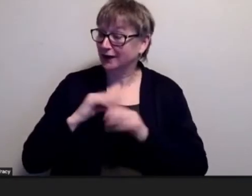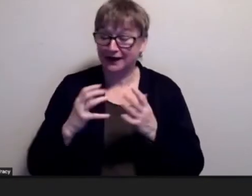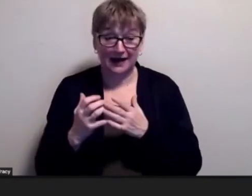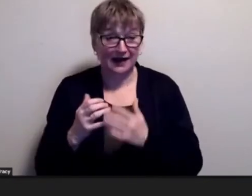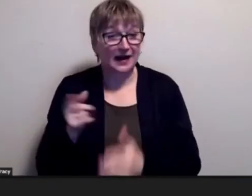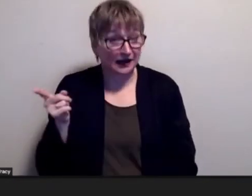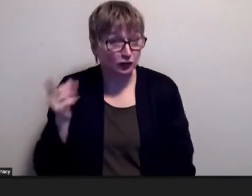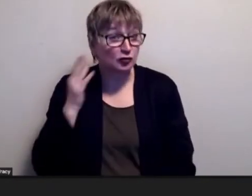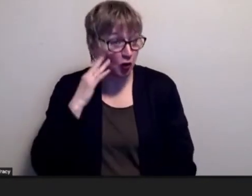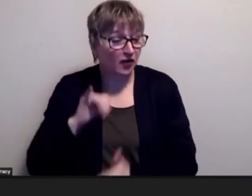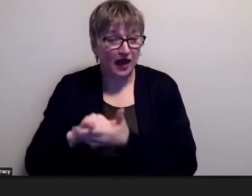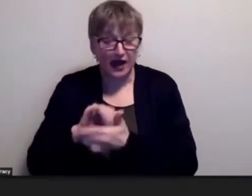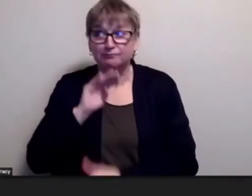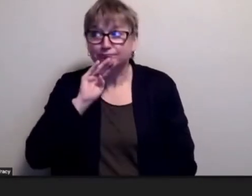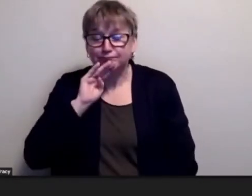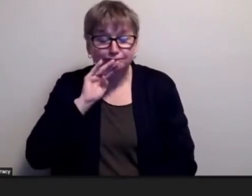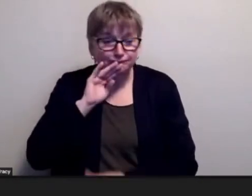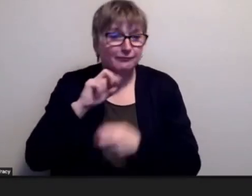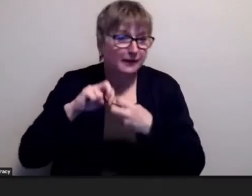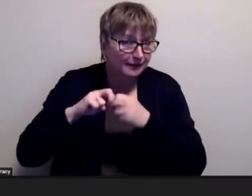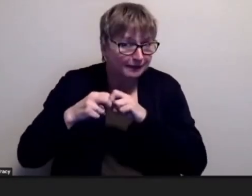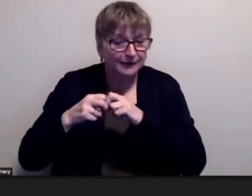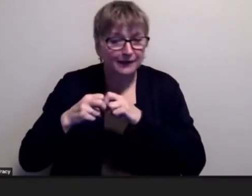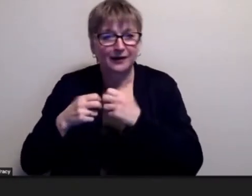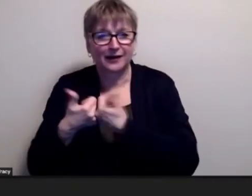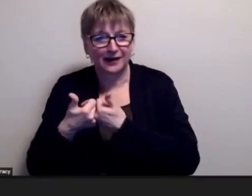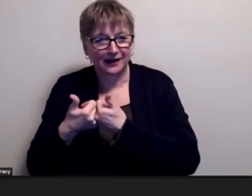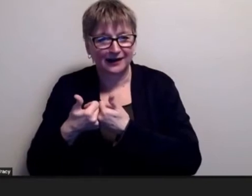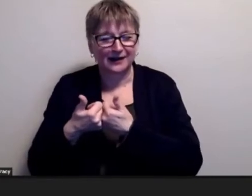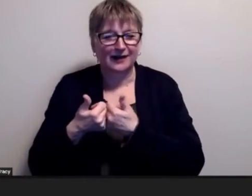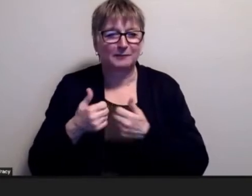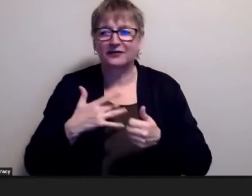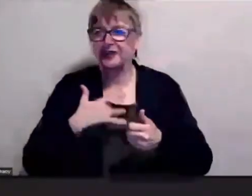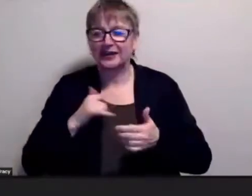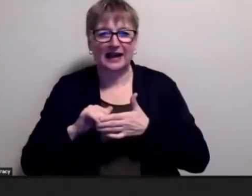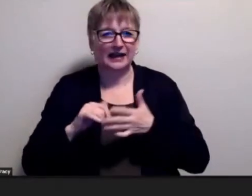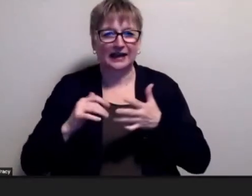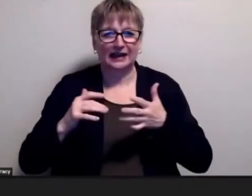challenges when they're kind of like a swimming you've got all these other kids with the other